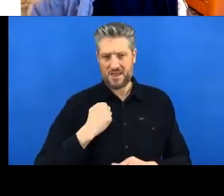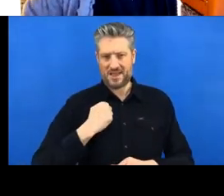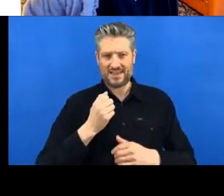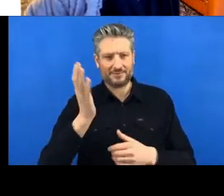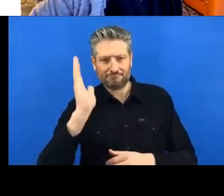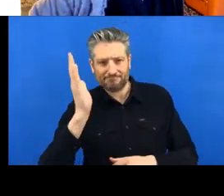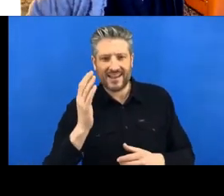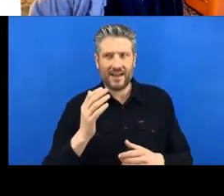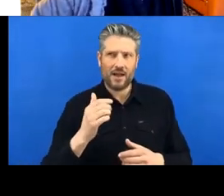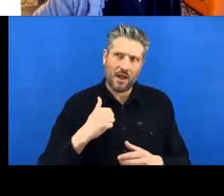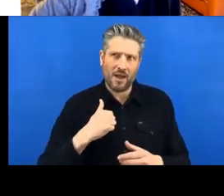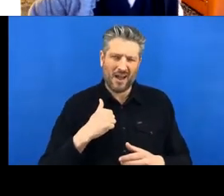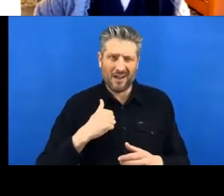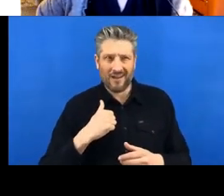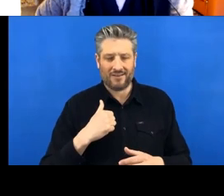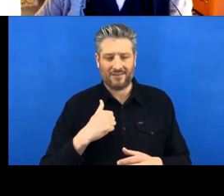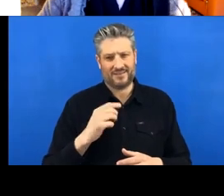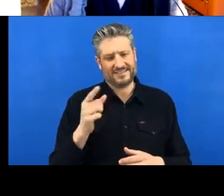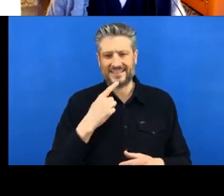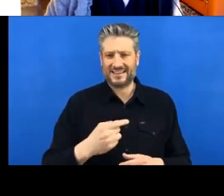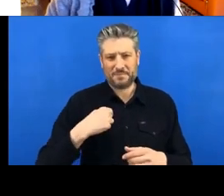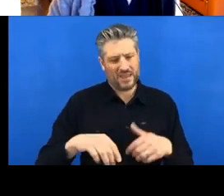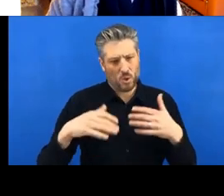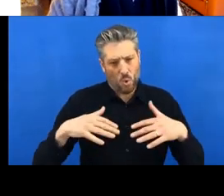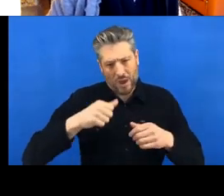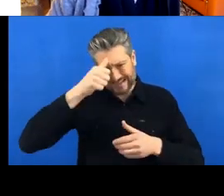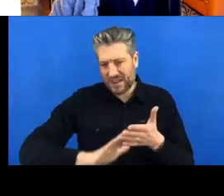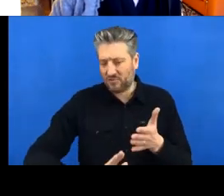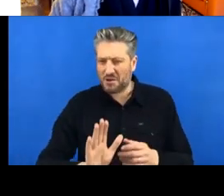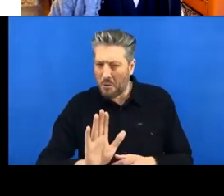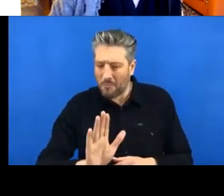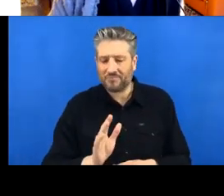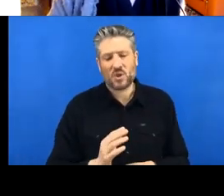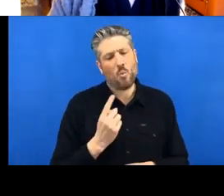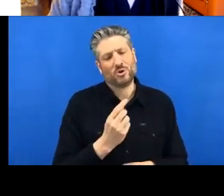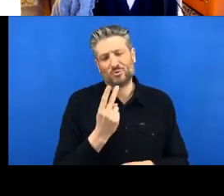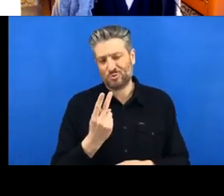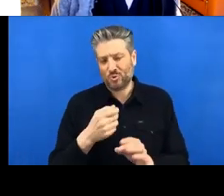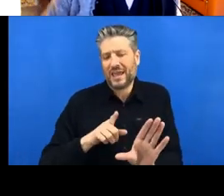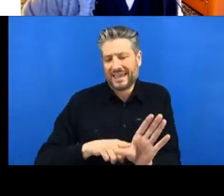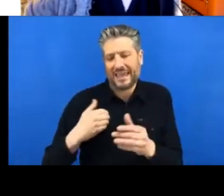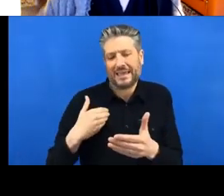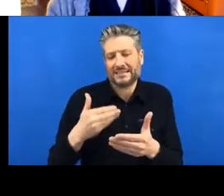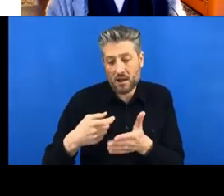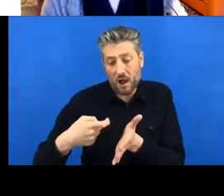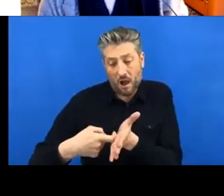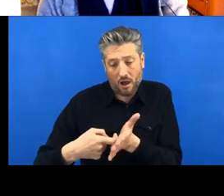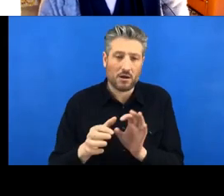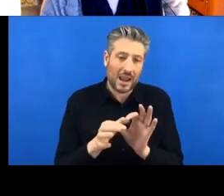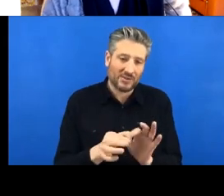been using R for a while and Git and GitHub for a few years too, both for PhD work and for my website.